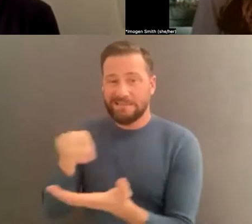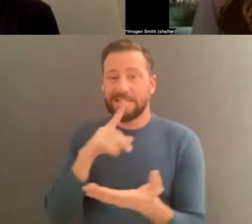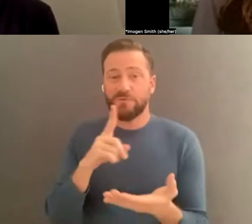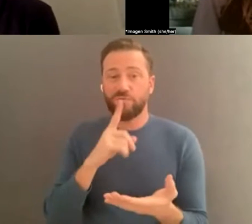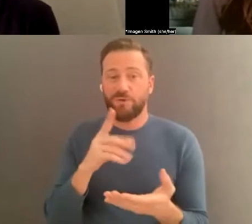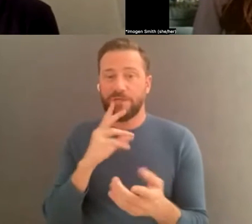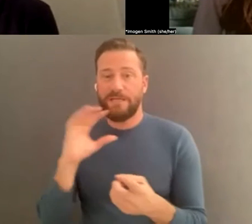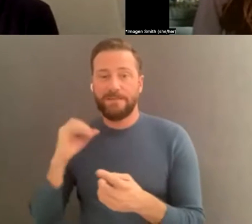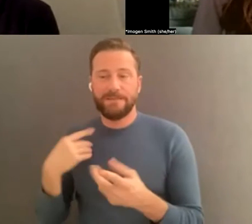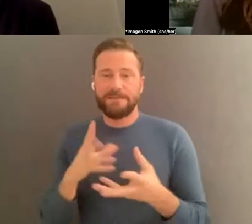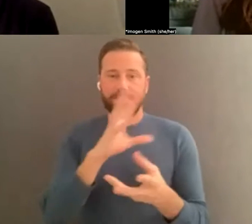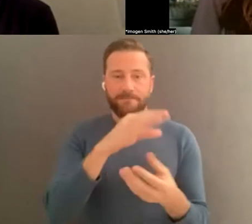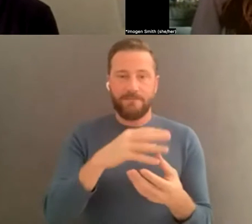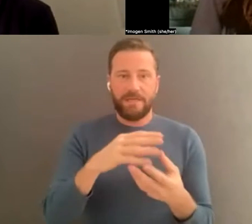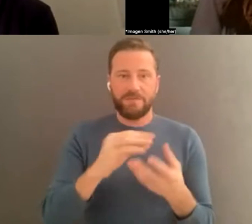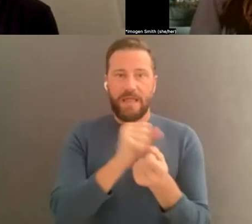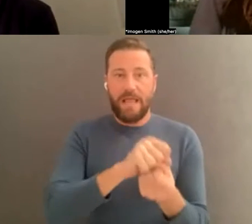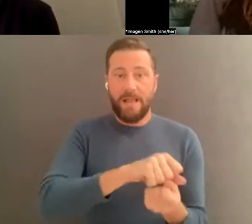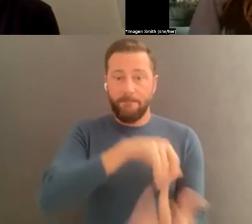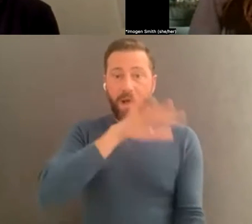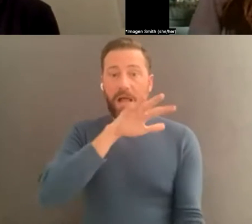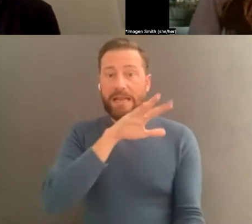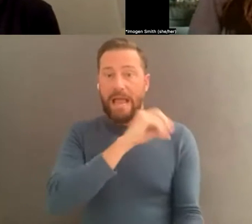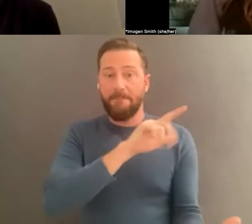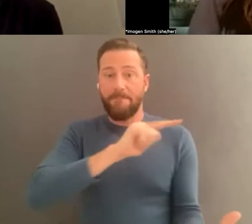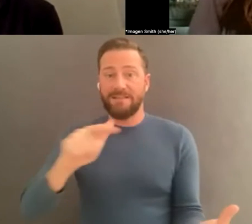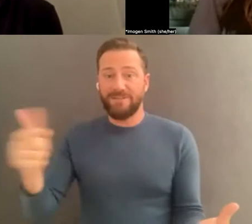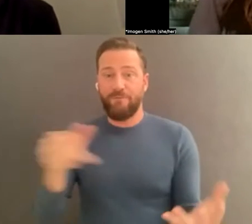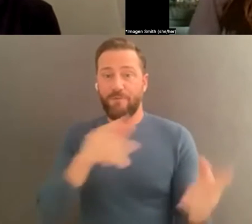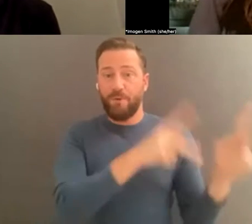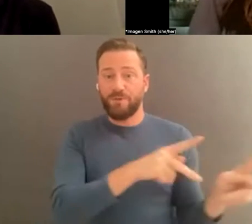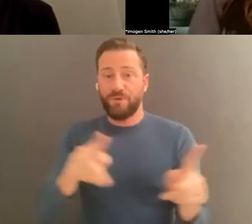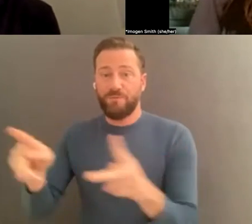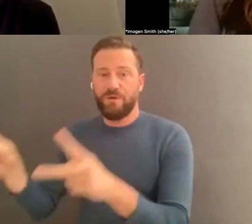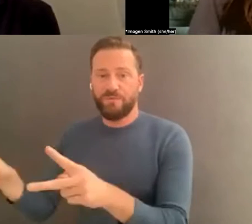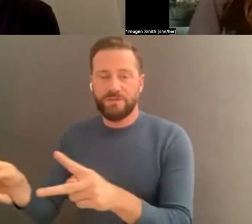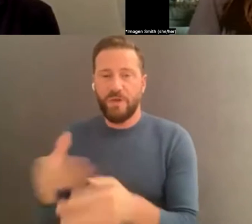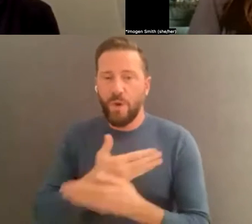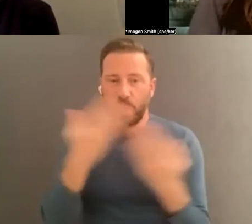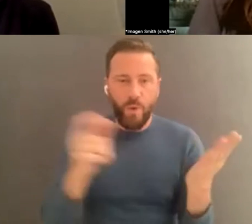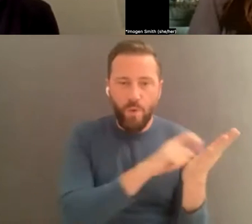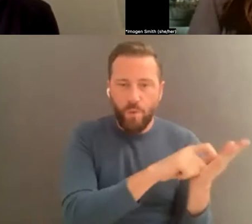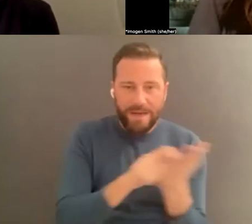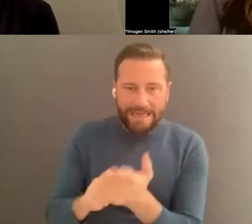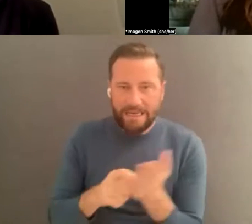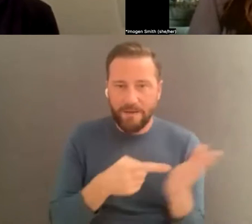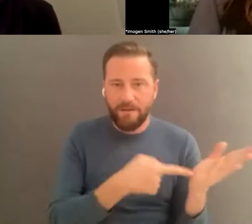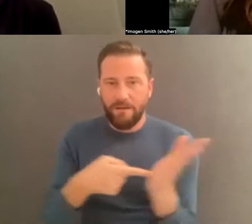written on the page, which is a really beautiful thing about our dance practices. However